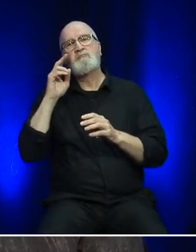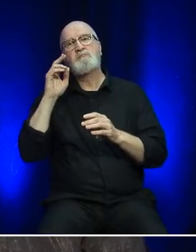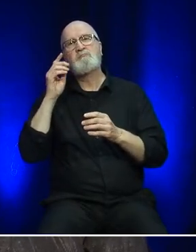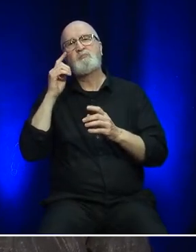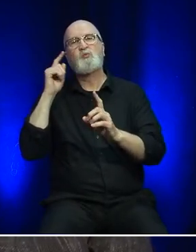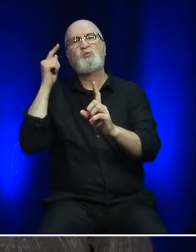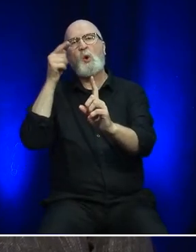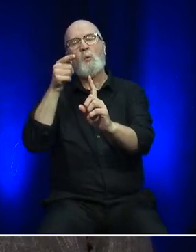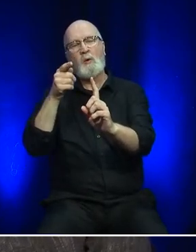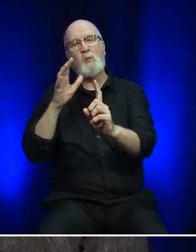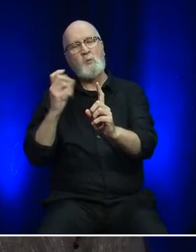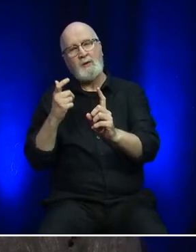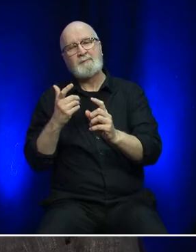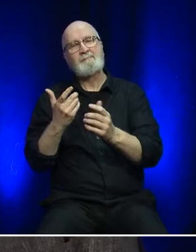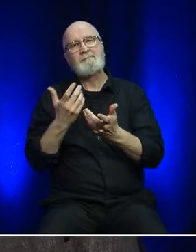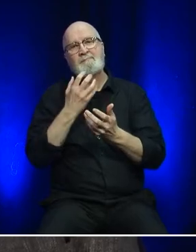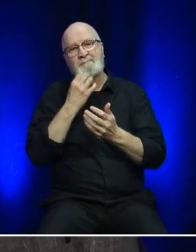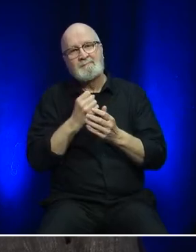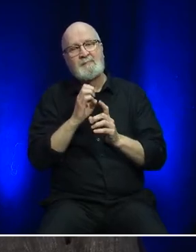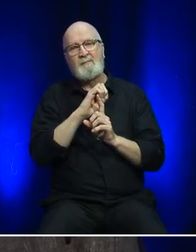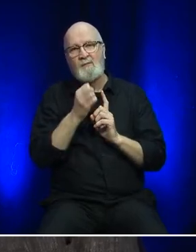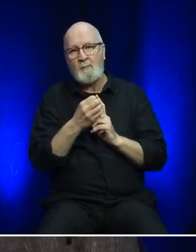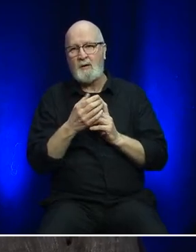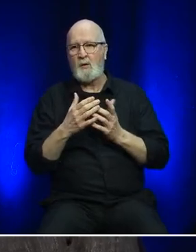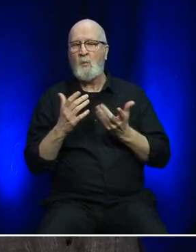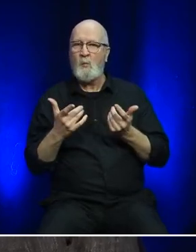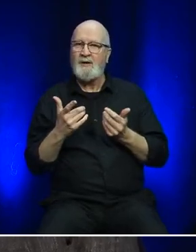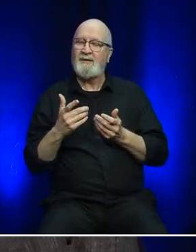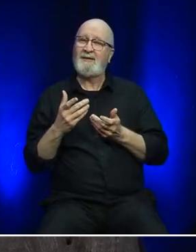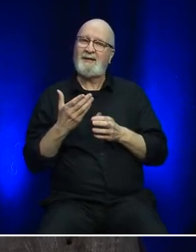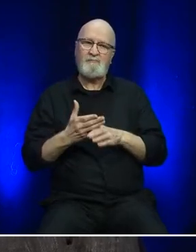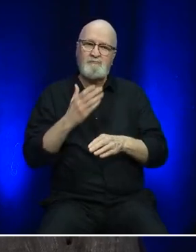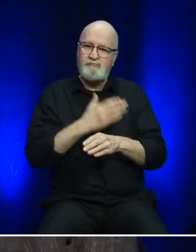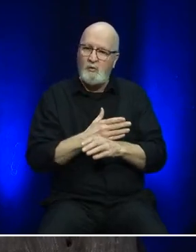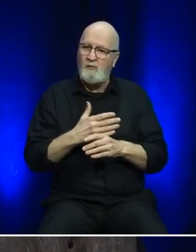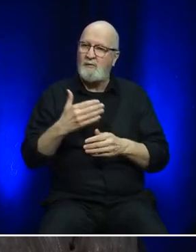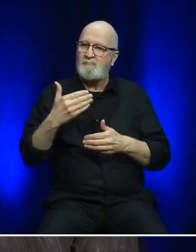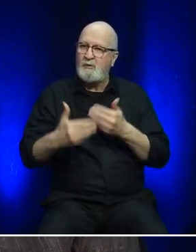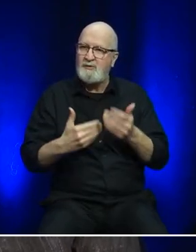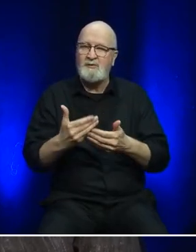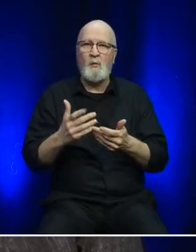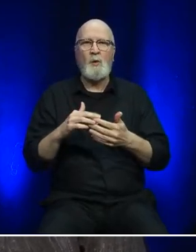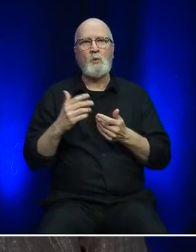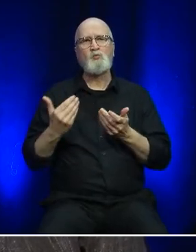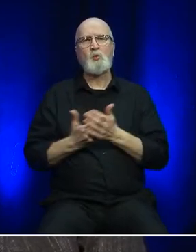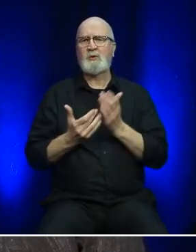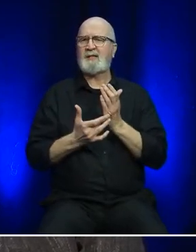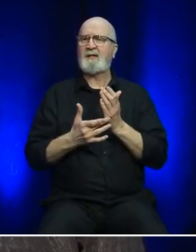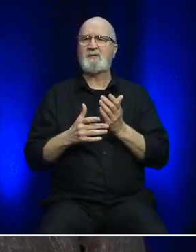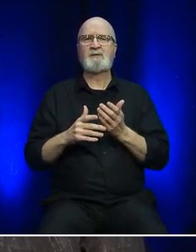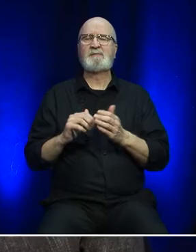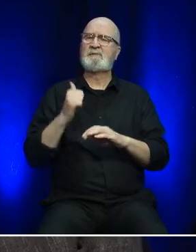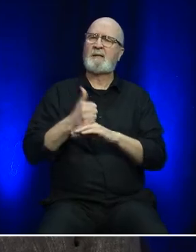We continue to promote greater efficiency, process improvement and modernization as part of our Innovation Strategy.